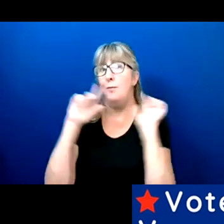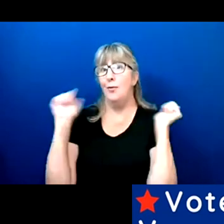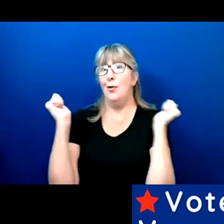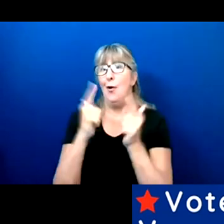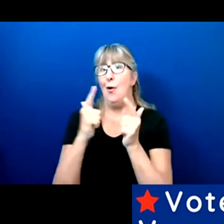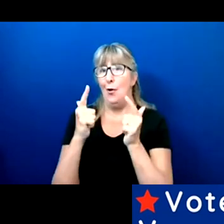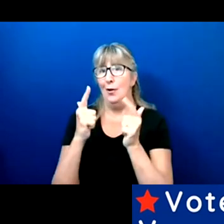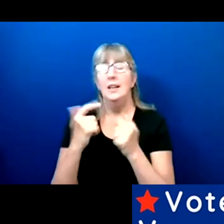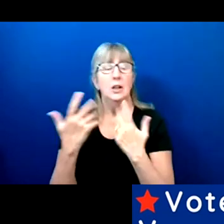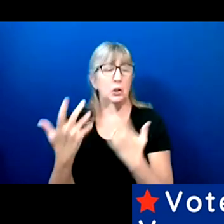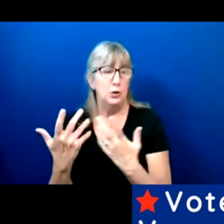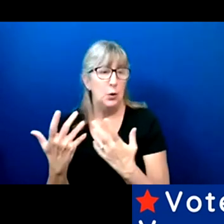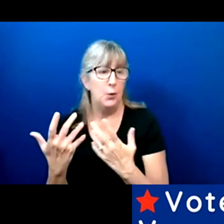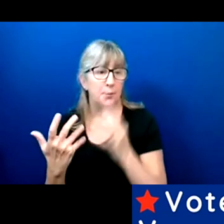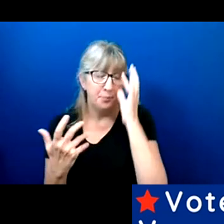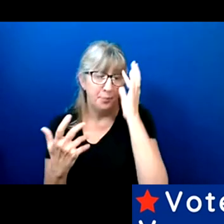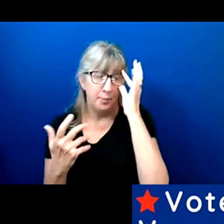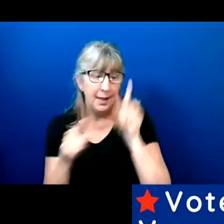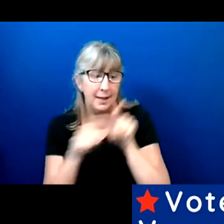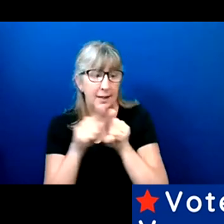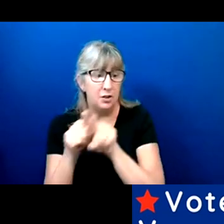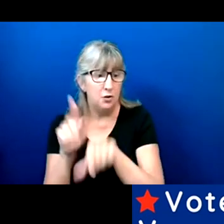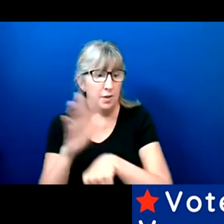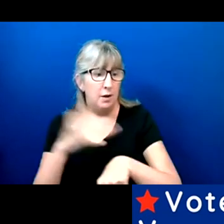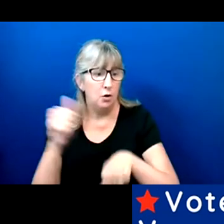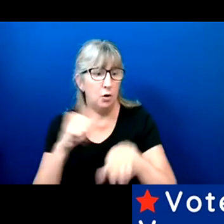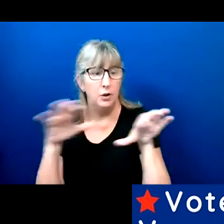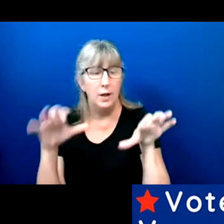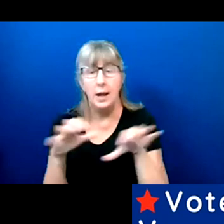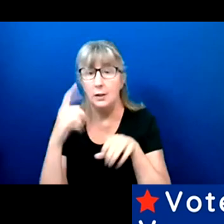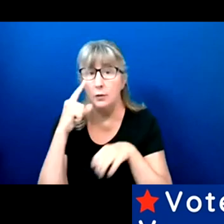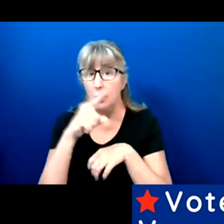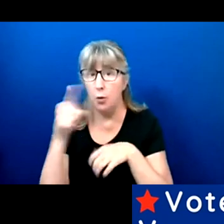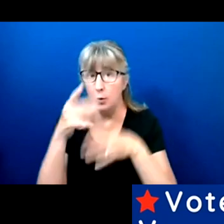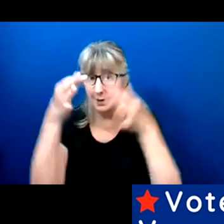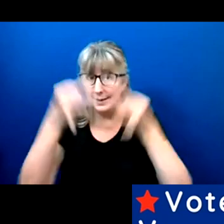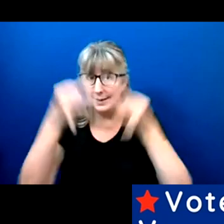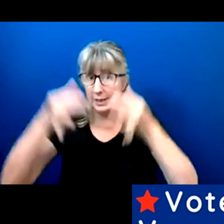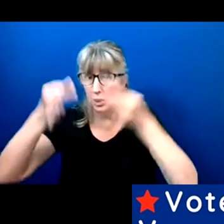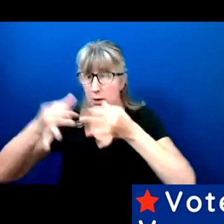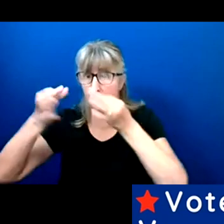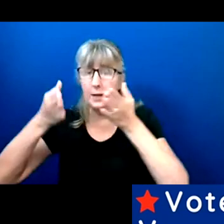So in addition to the call to action to those decision-makers, I would also implore everyone